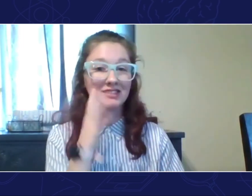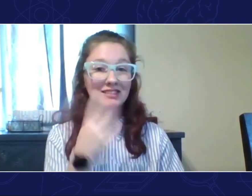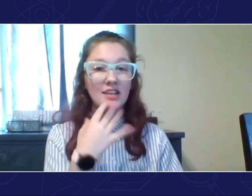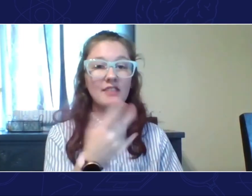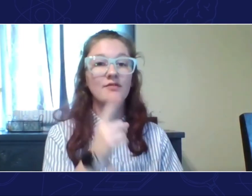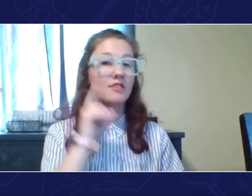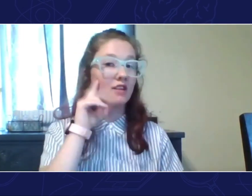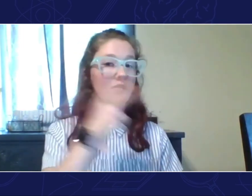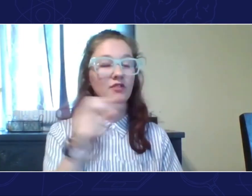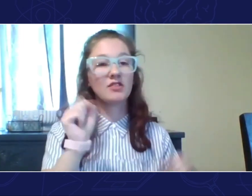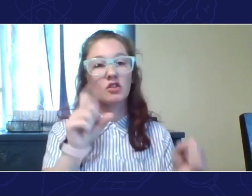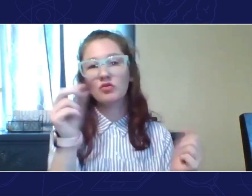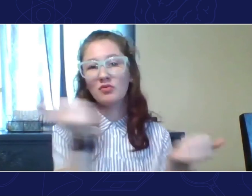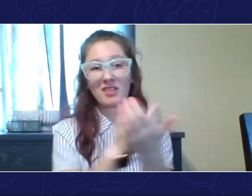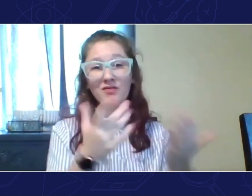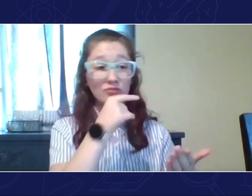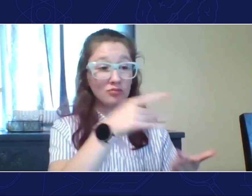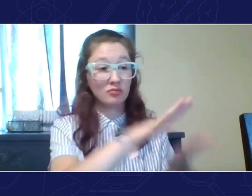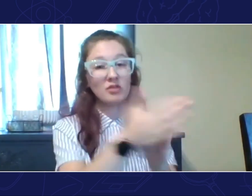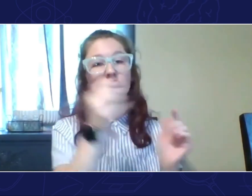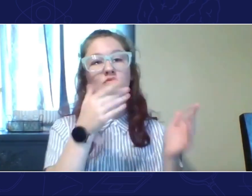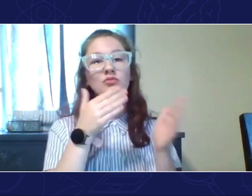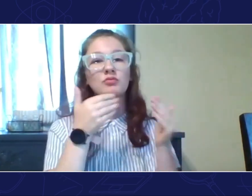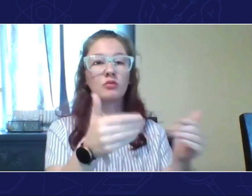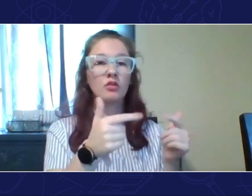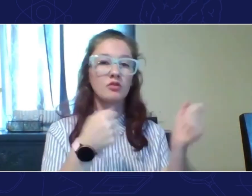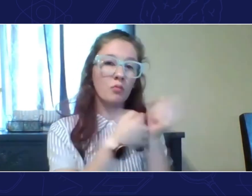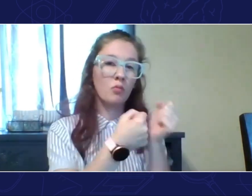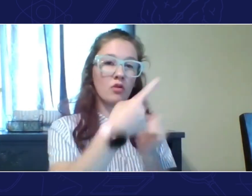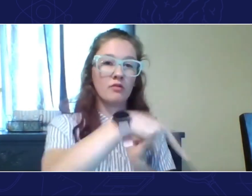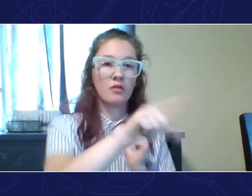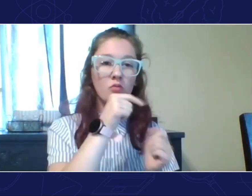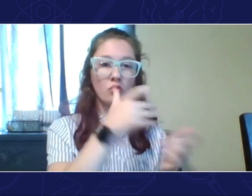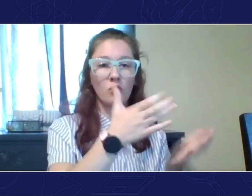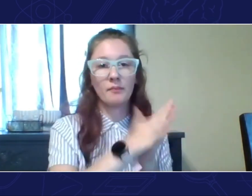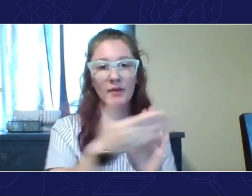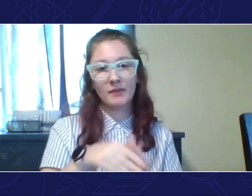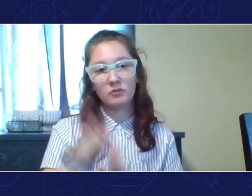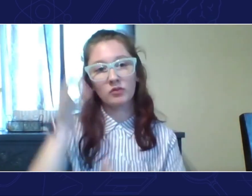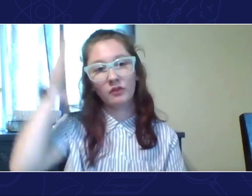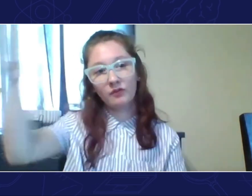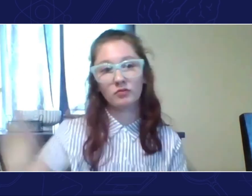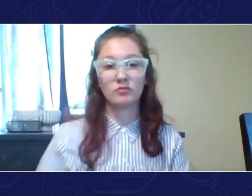I would say that Deaf and Hard of Hearing kids can do anything they want to do and to support them